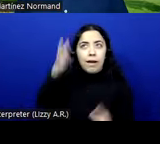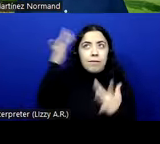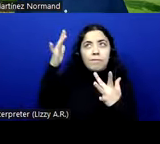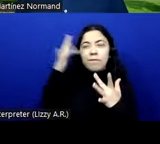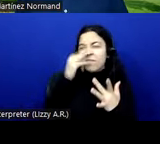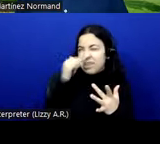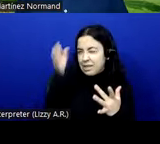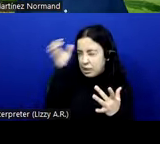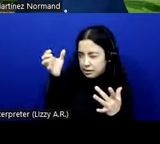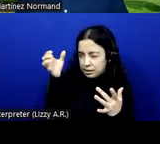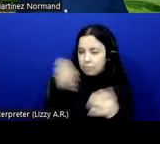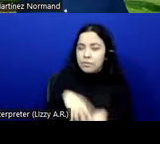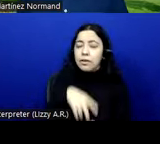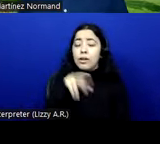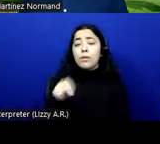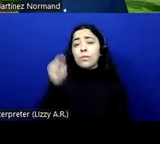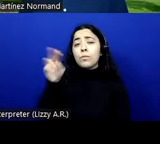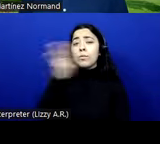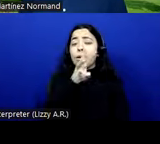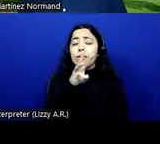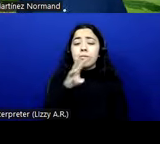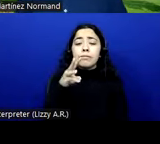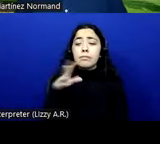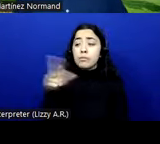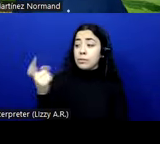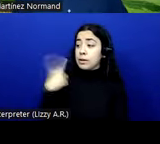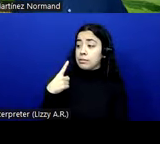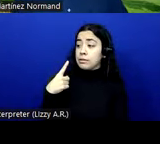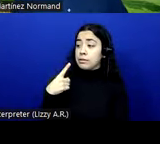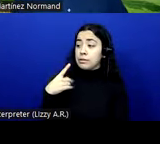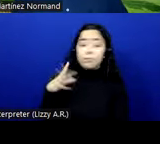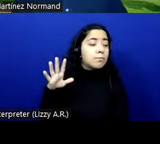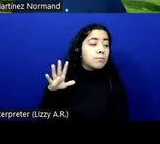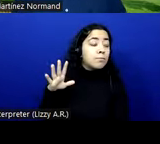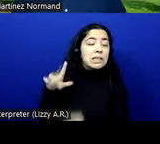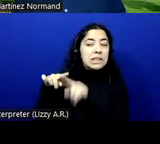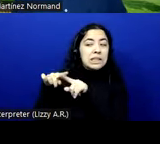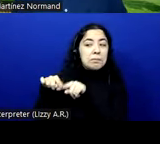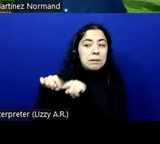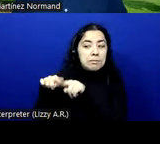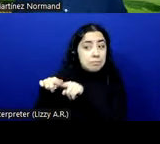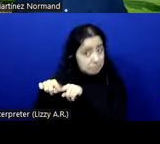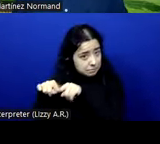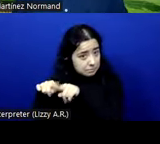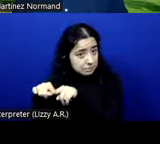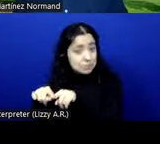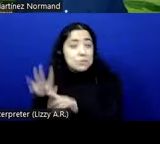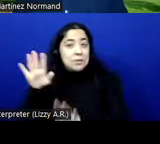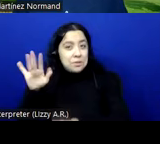avoid replying to questions and they reply, it depends. But this is yes, it depends.